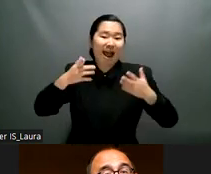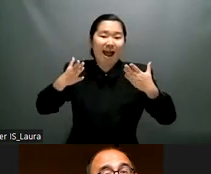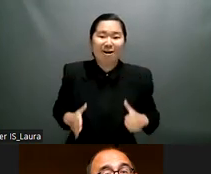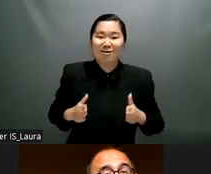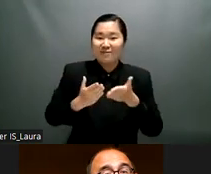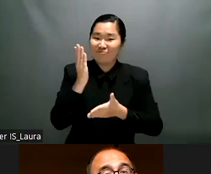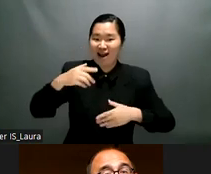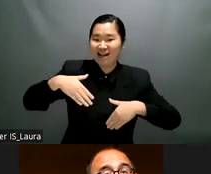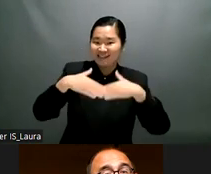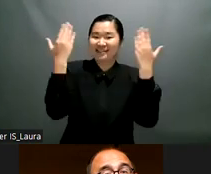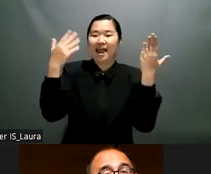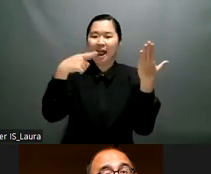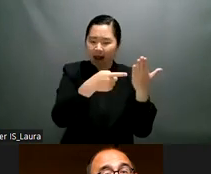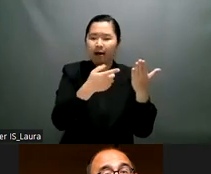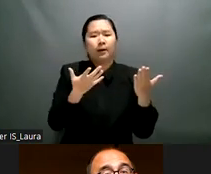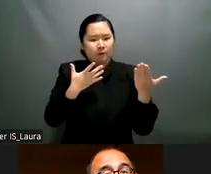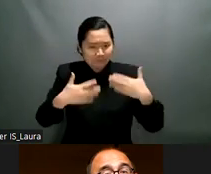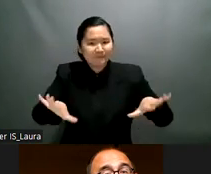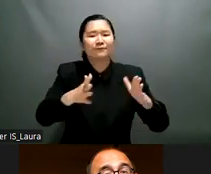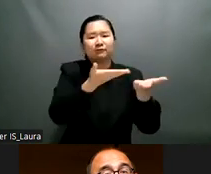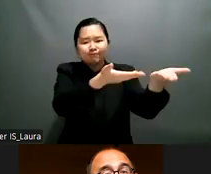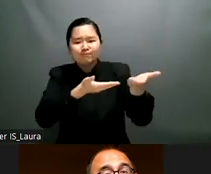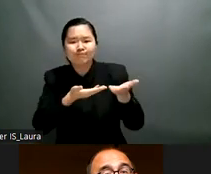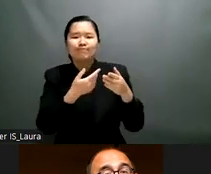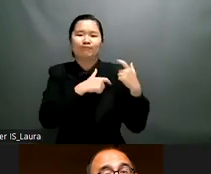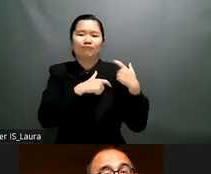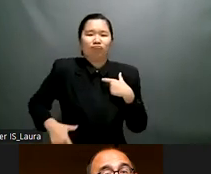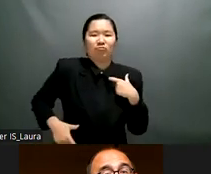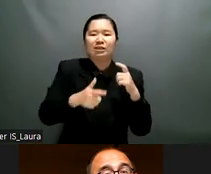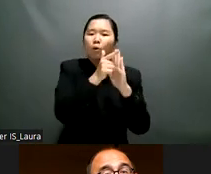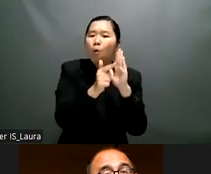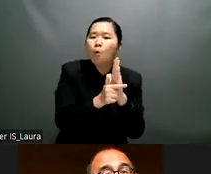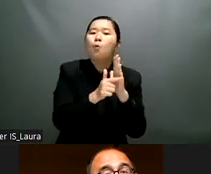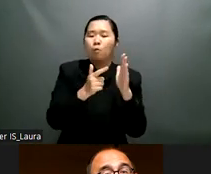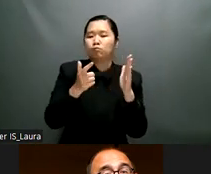become part of the indonesian government program in the future apart from the government we also